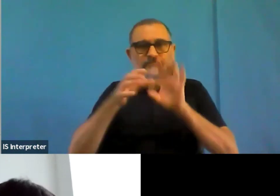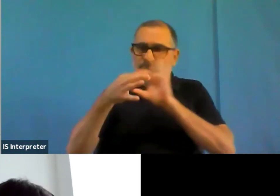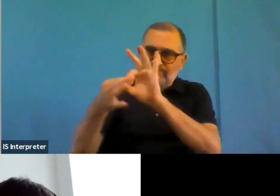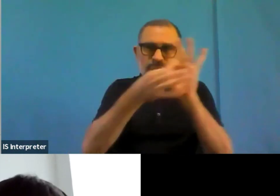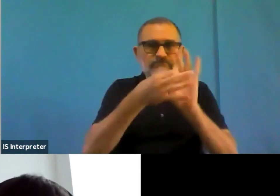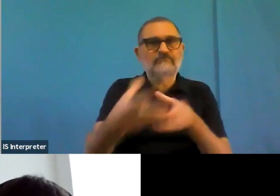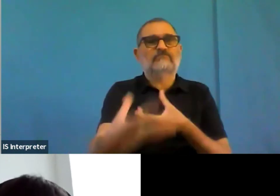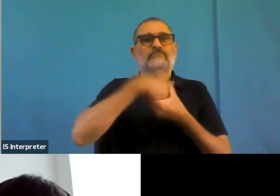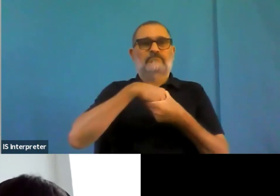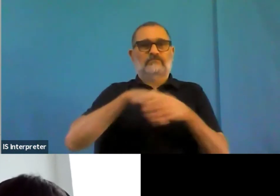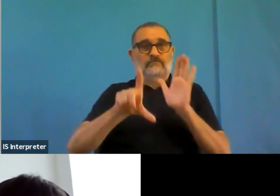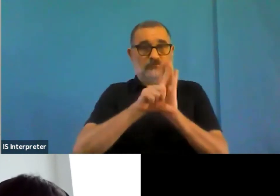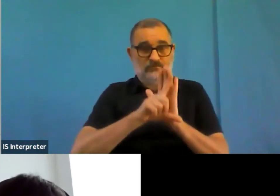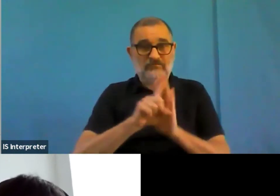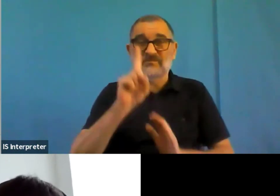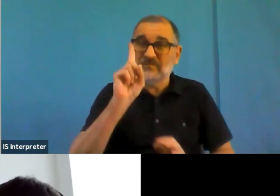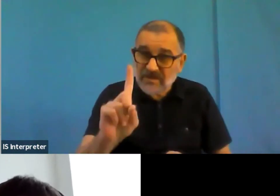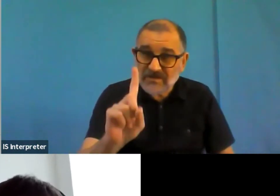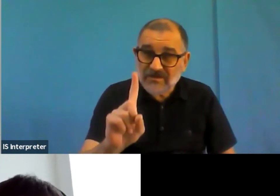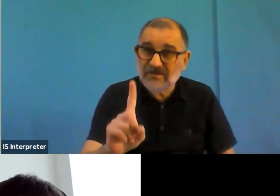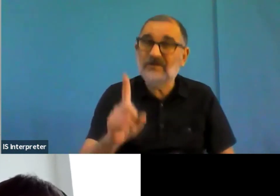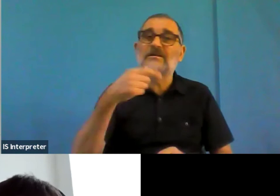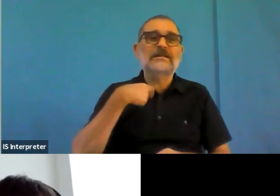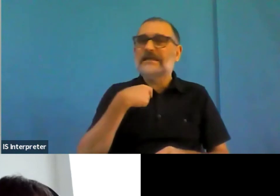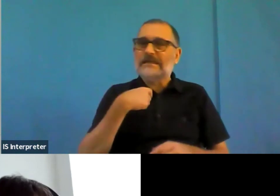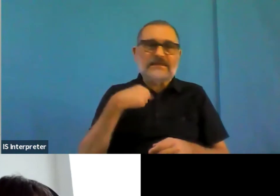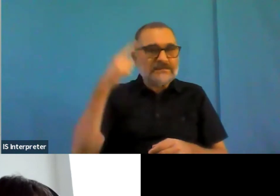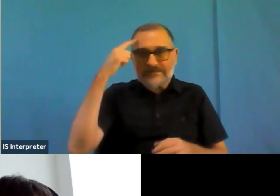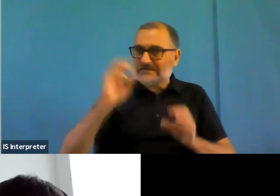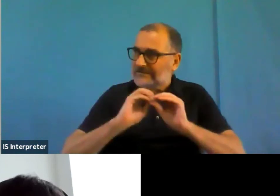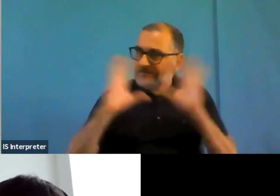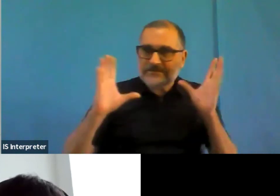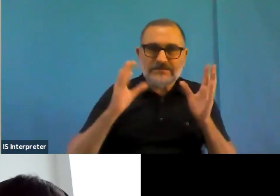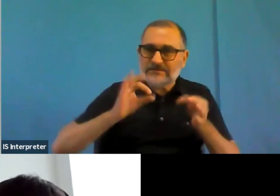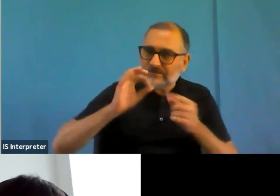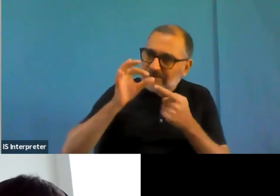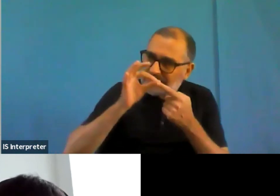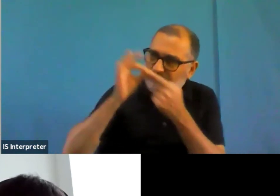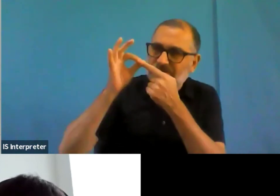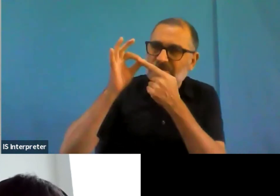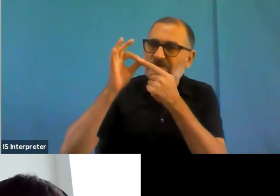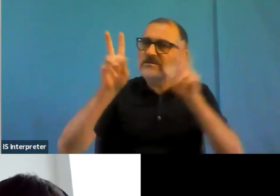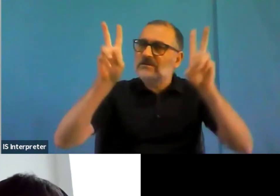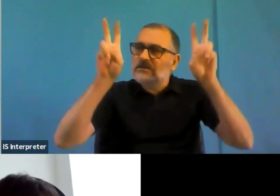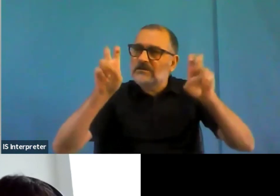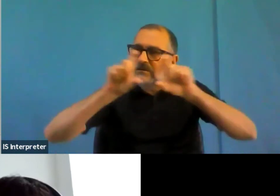Especially the definition of the mandatory subjects that are bound by the accessibility directive should be made more understandable.